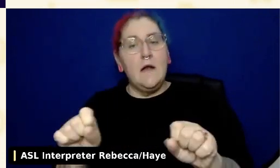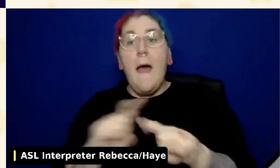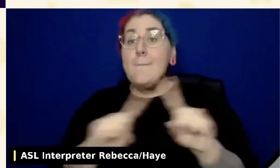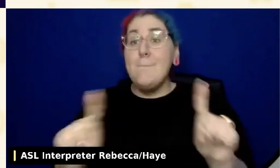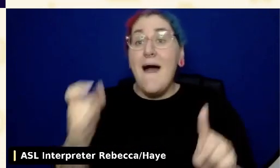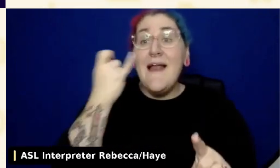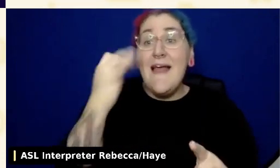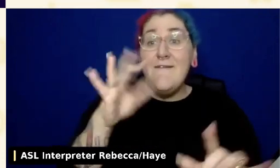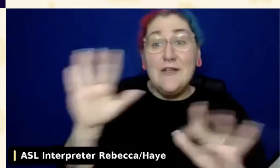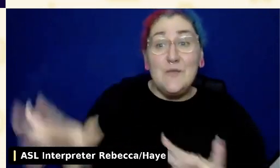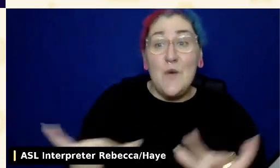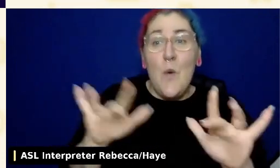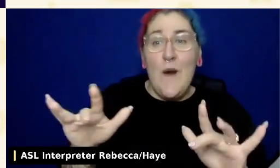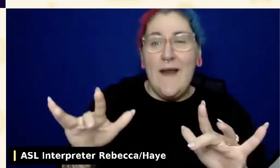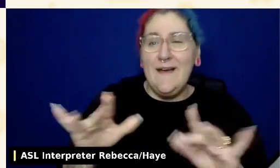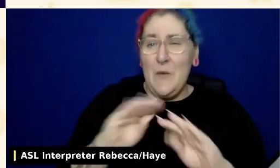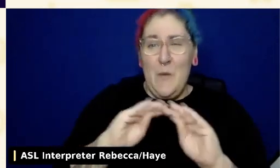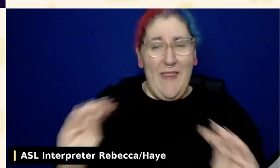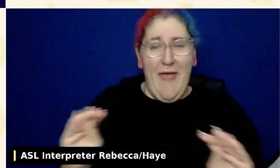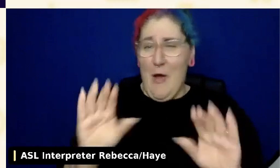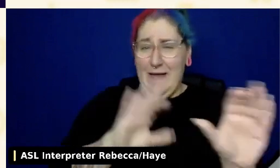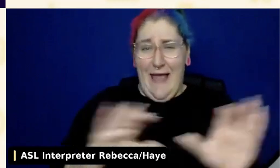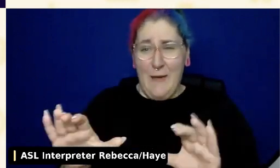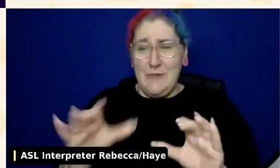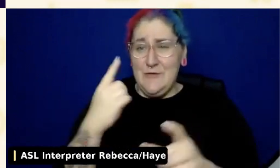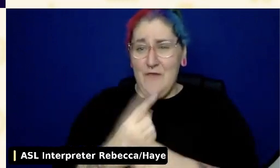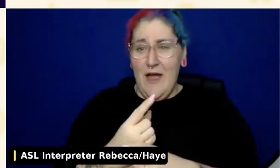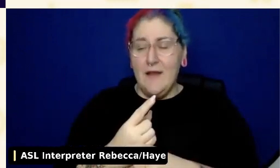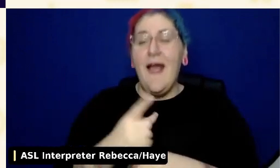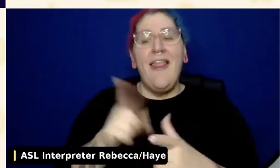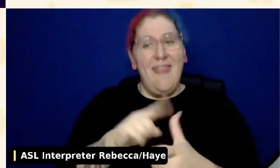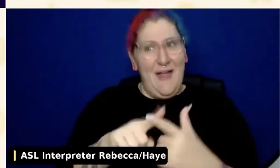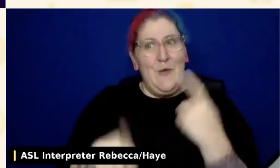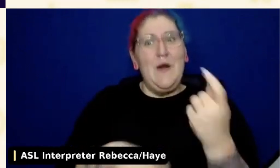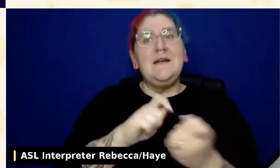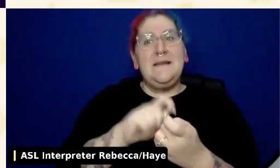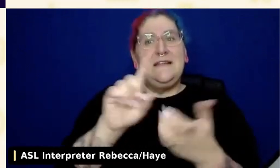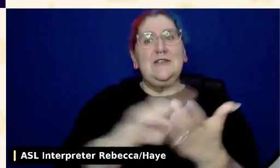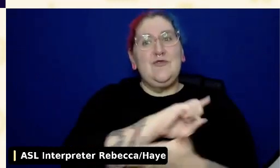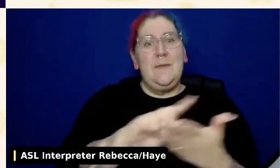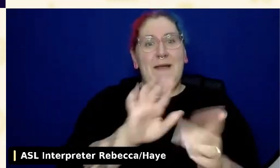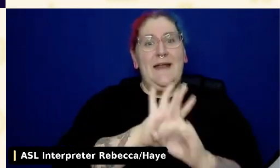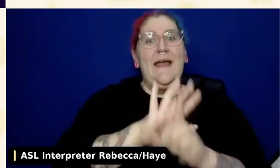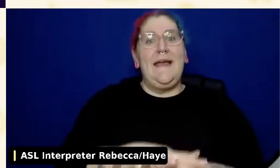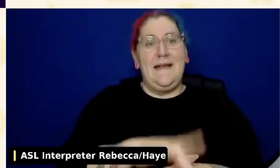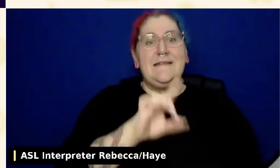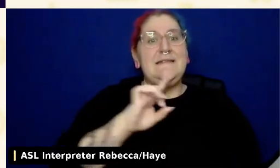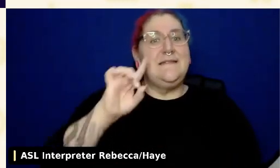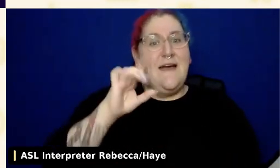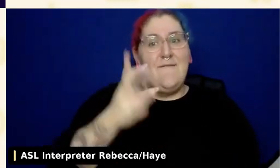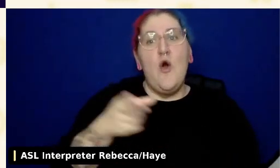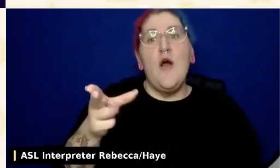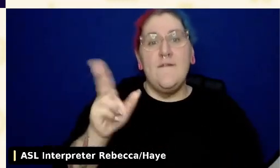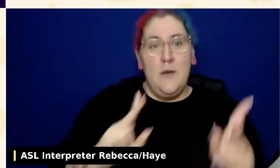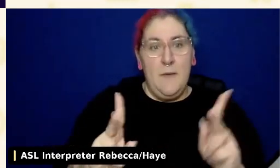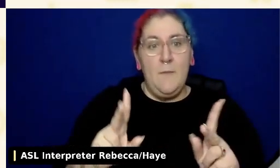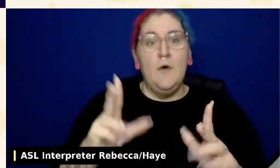Whitney asks, what steps would you recommend a quality assurance software tester interested in 508 compliance testing take, to get more experience